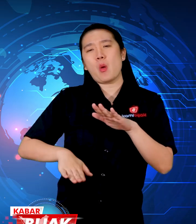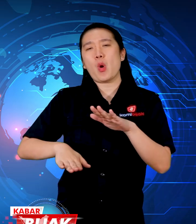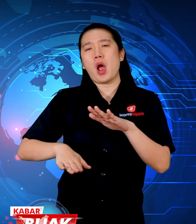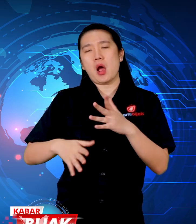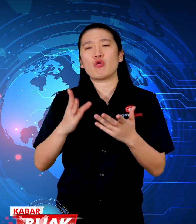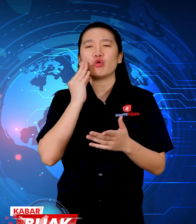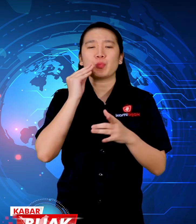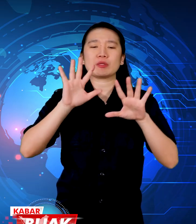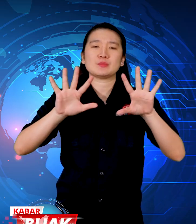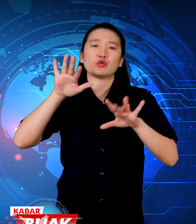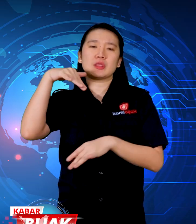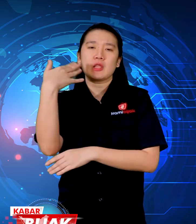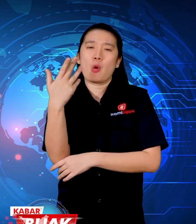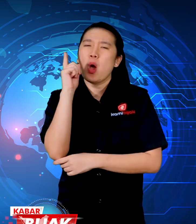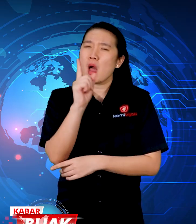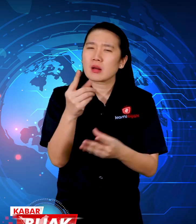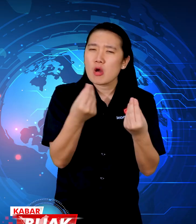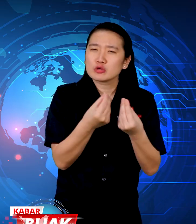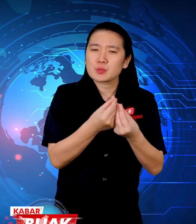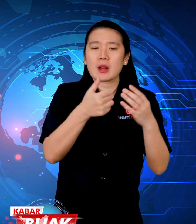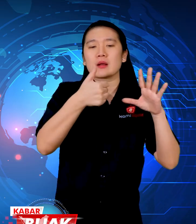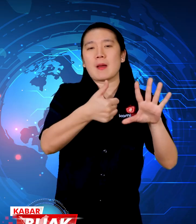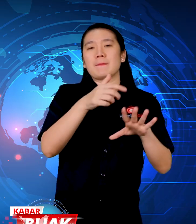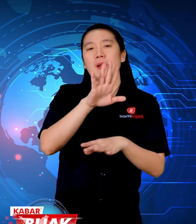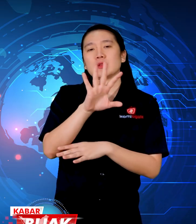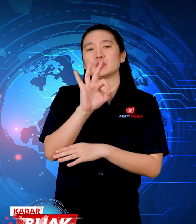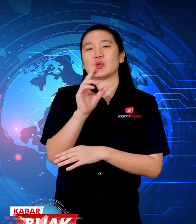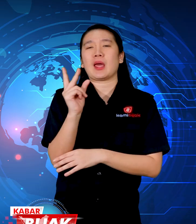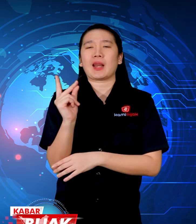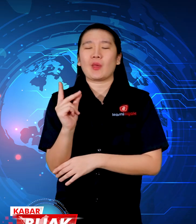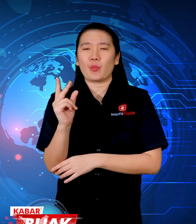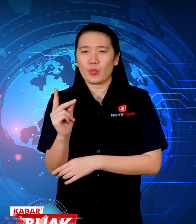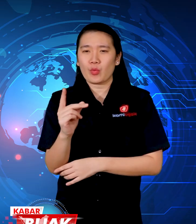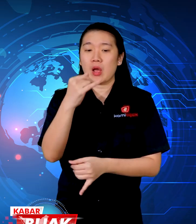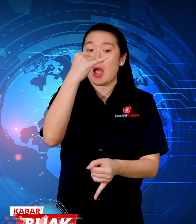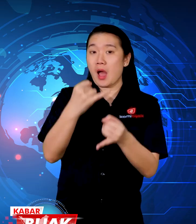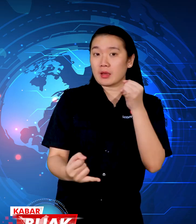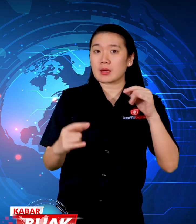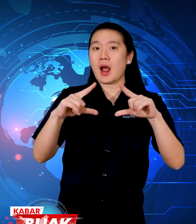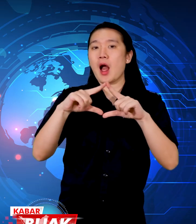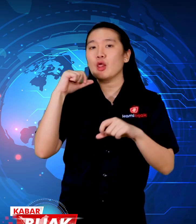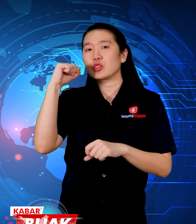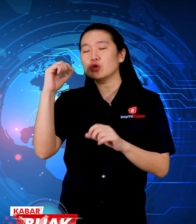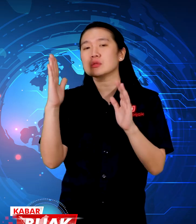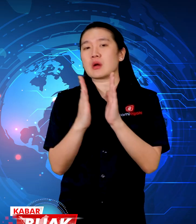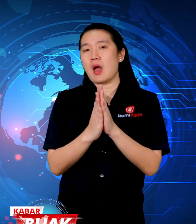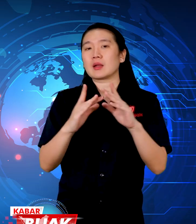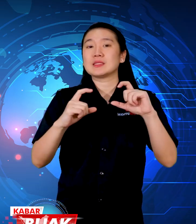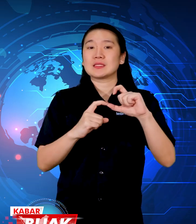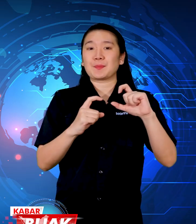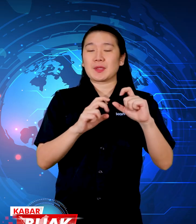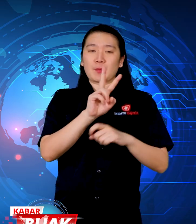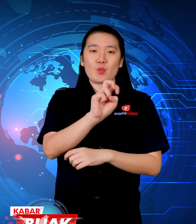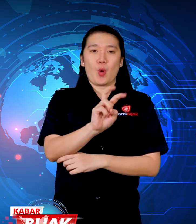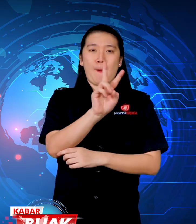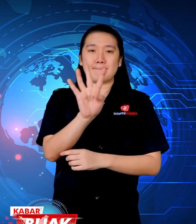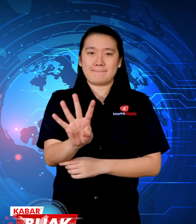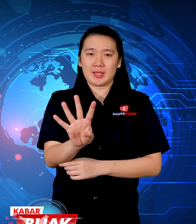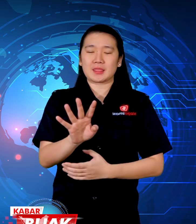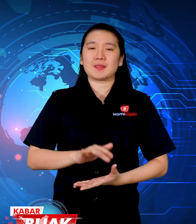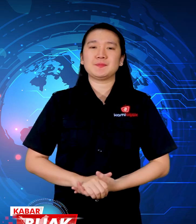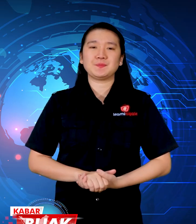under the age of 10 in late August and September 2024.